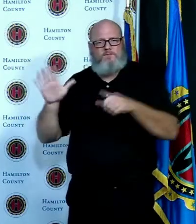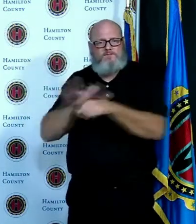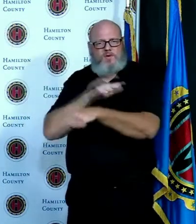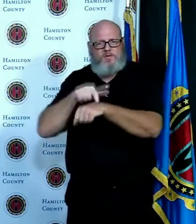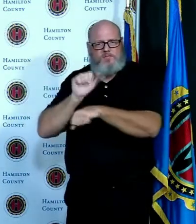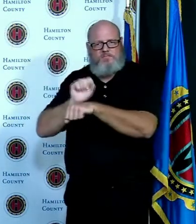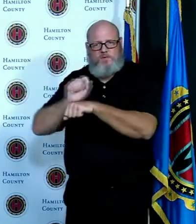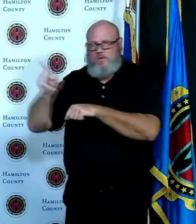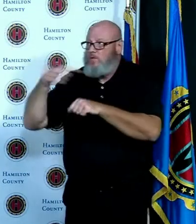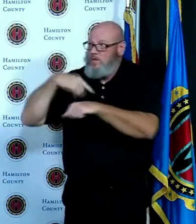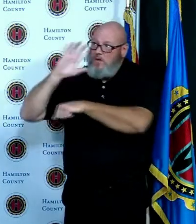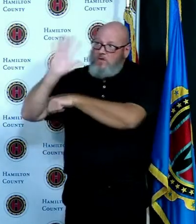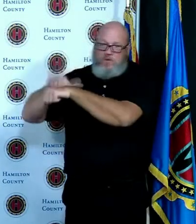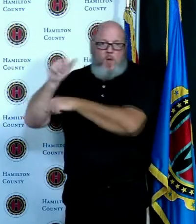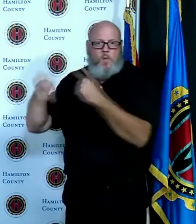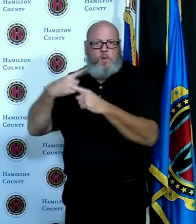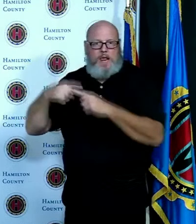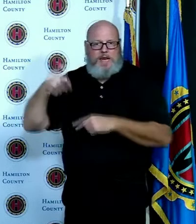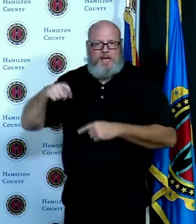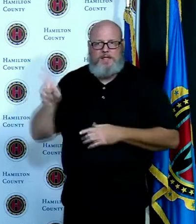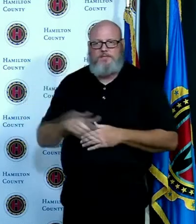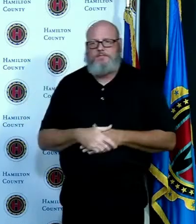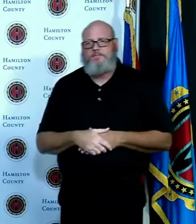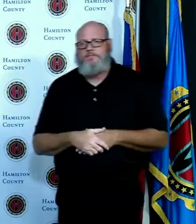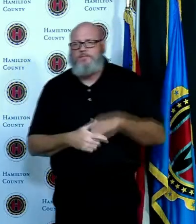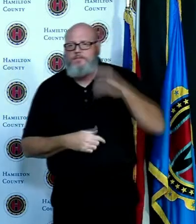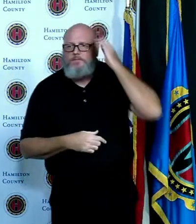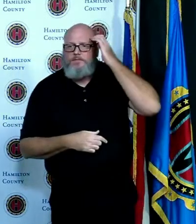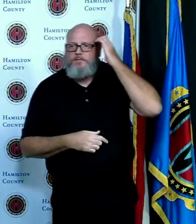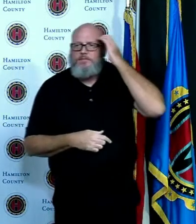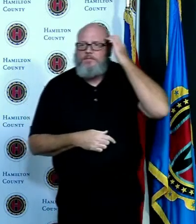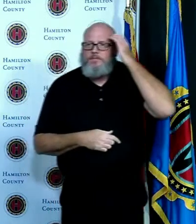our next question is from Christian Hauser from WKRC